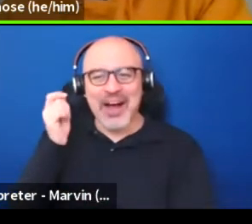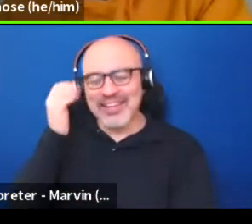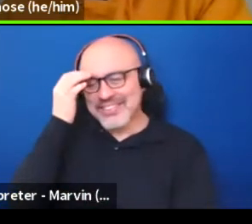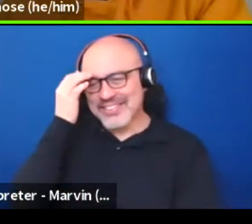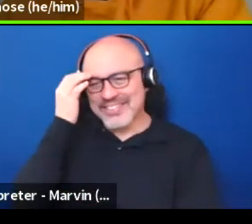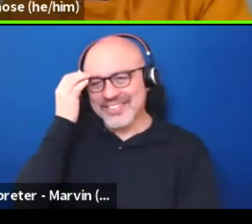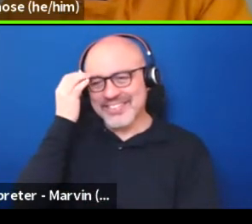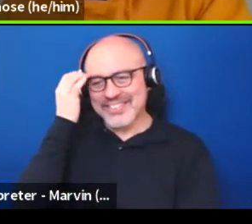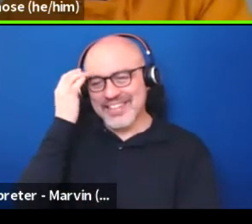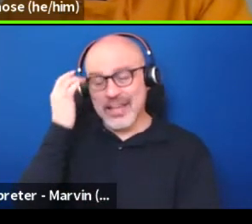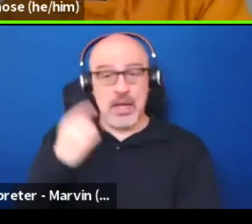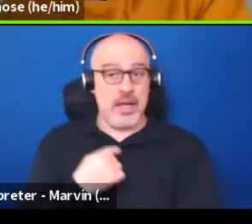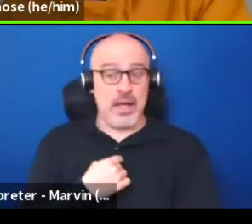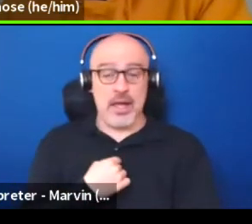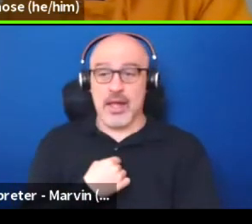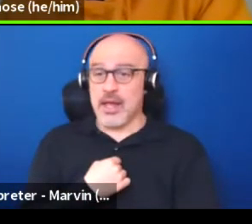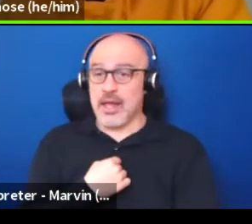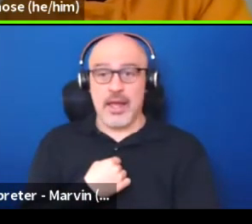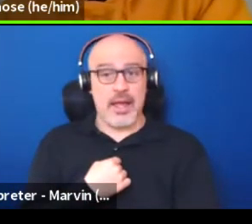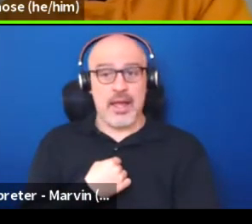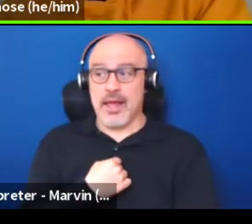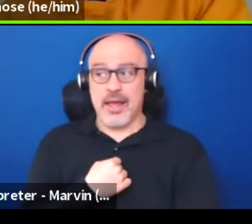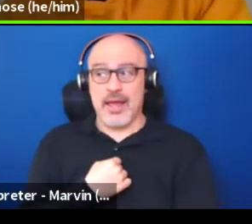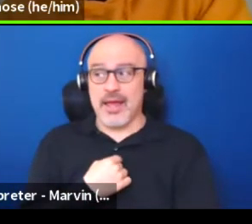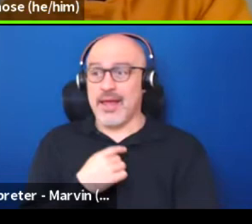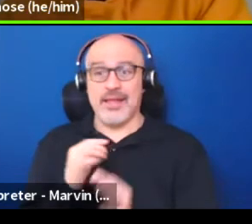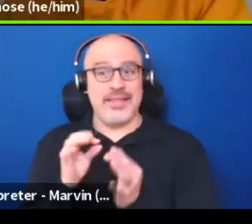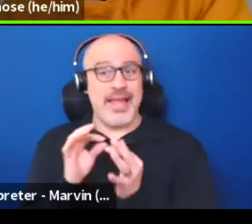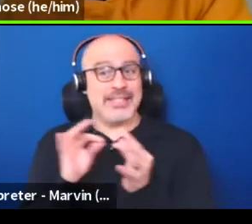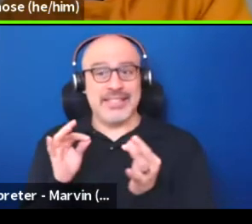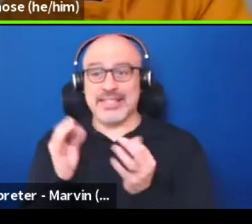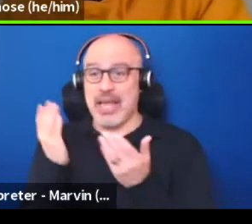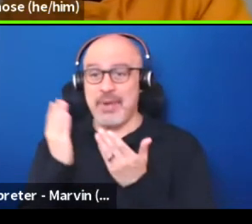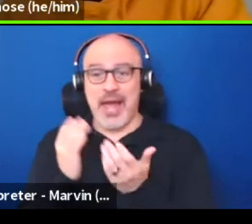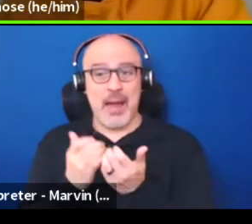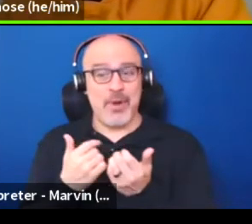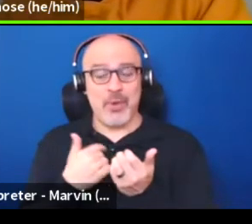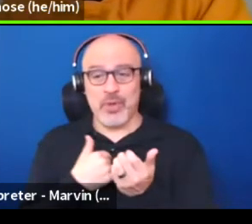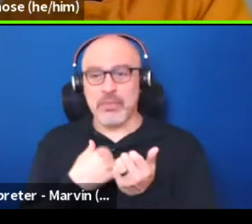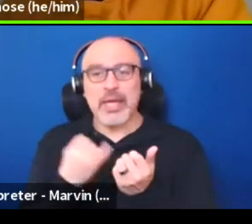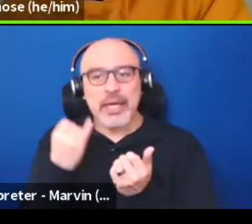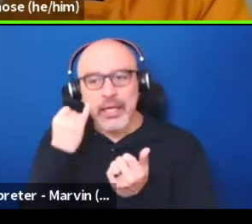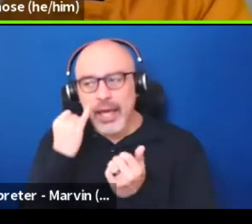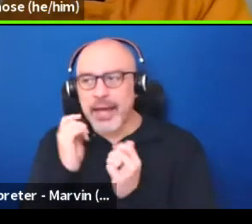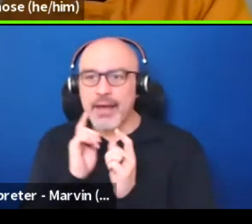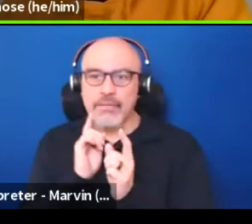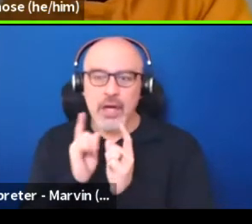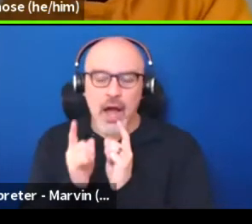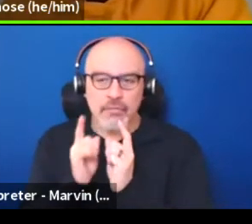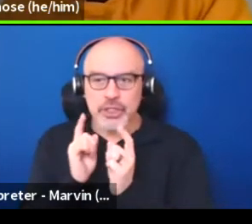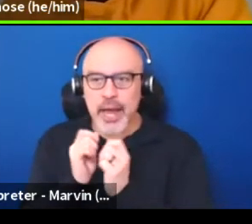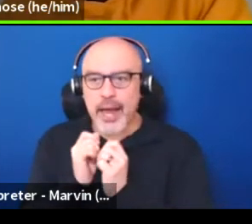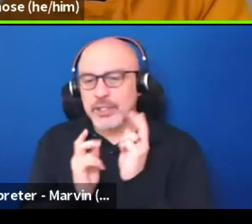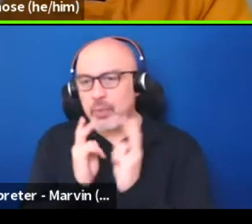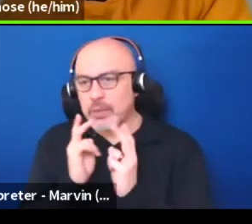that, it's a statement that I carry with me whenever I have any conversation about progress.